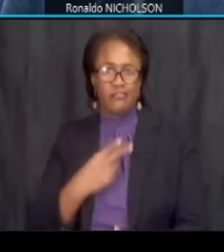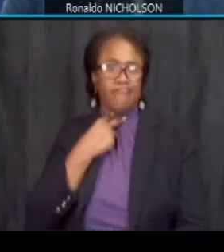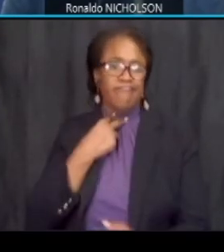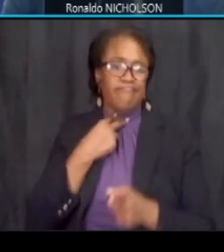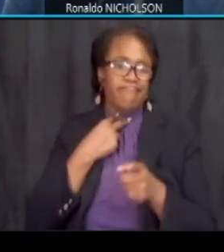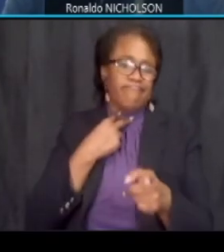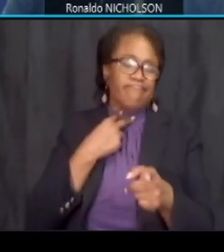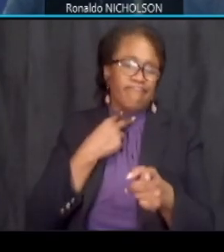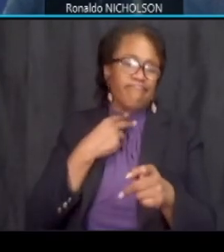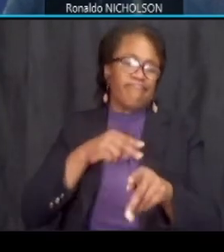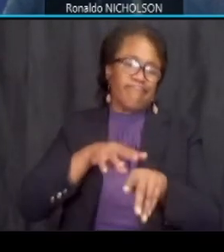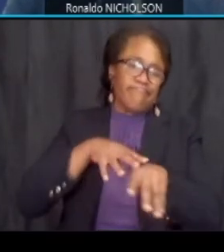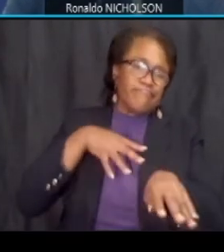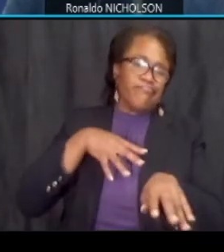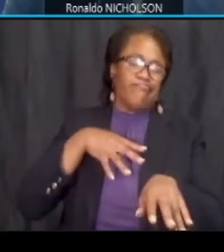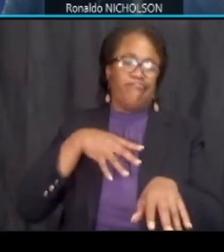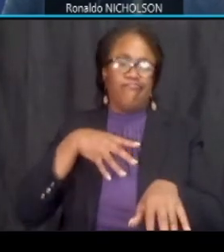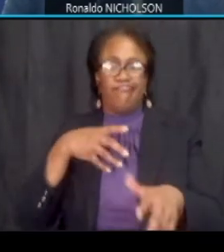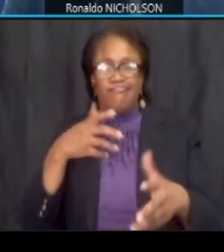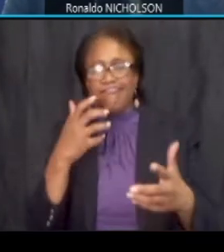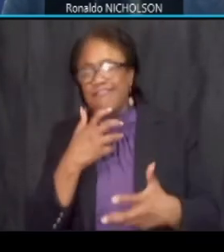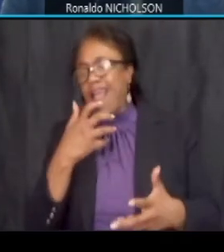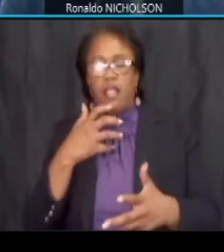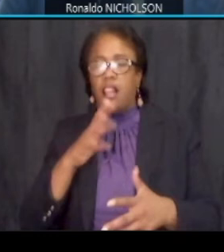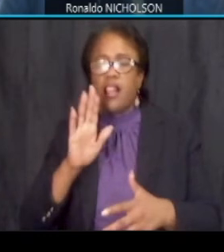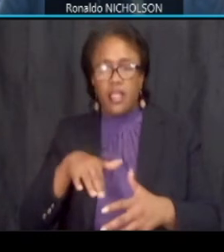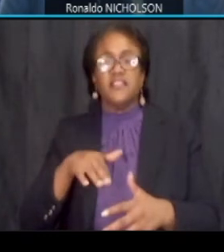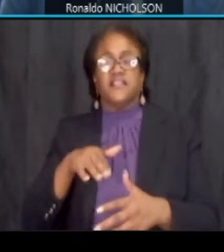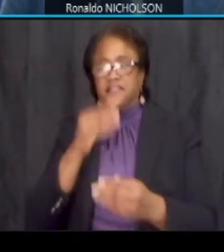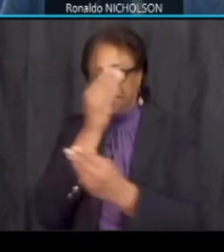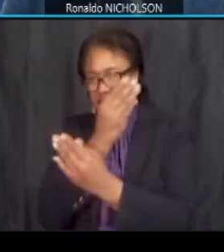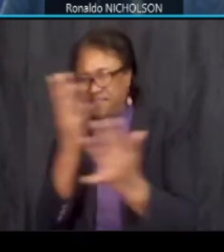impacts delays that construction of this type may cause